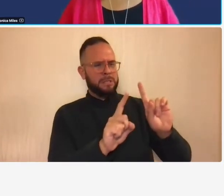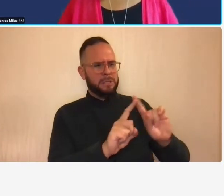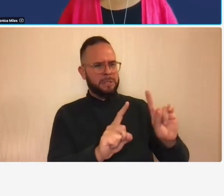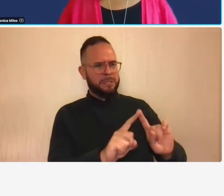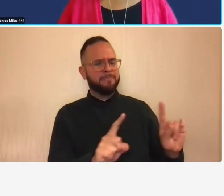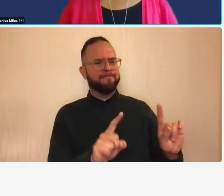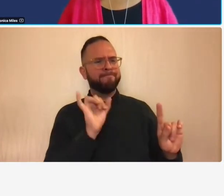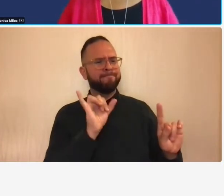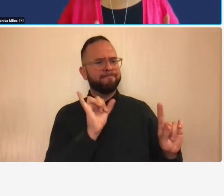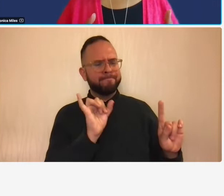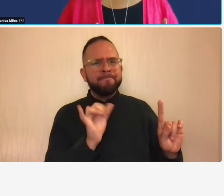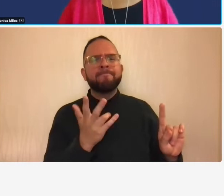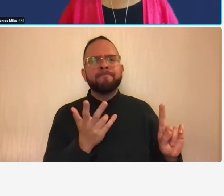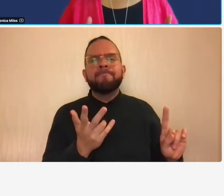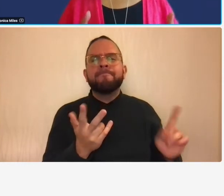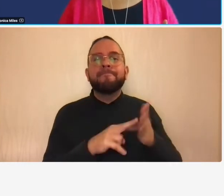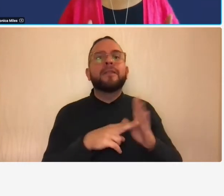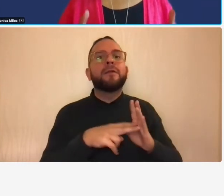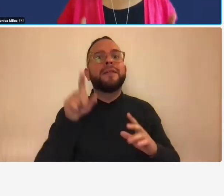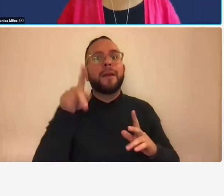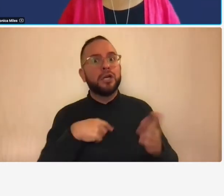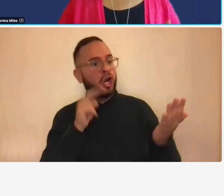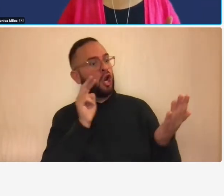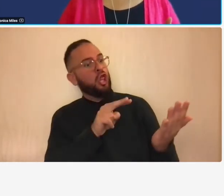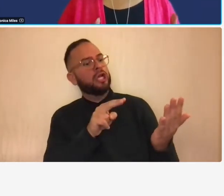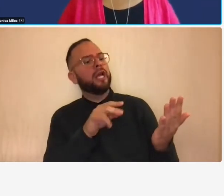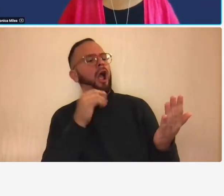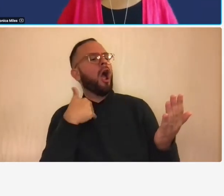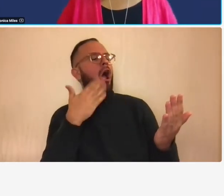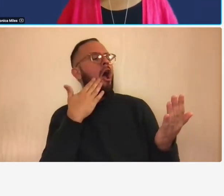financial statements that they'll know that the statements were prepared using the same principles